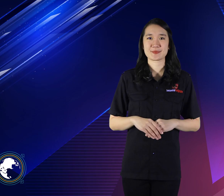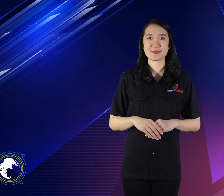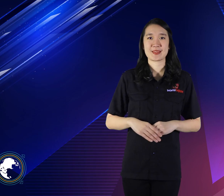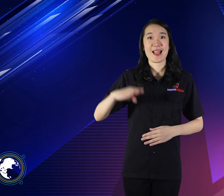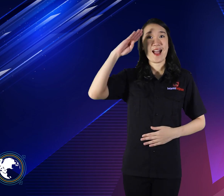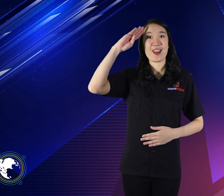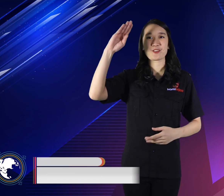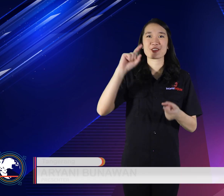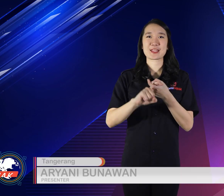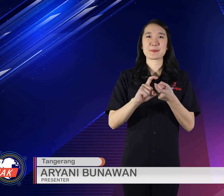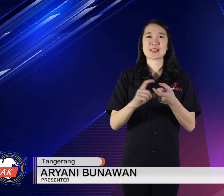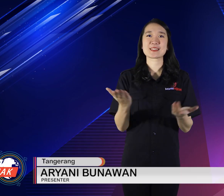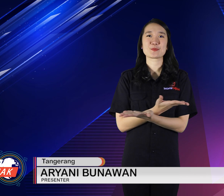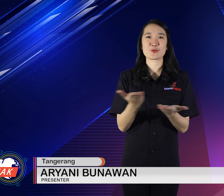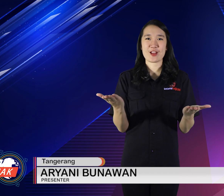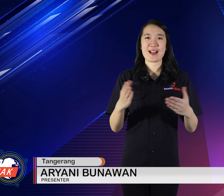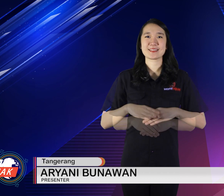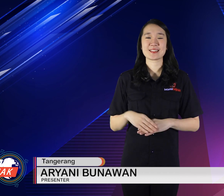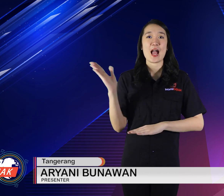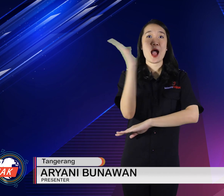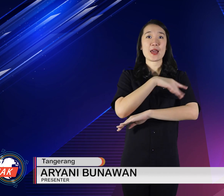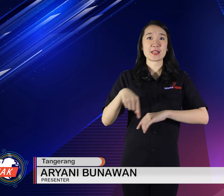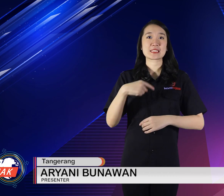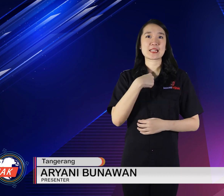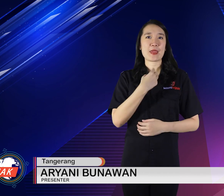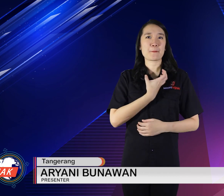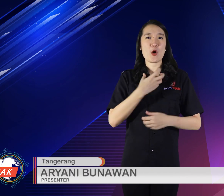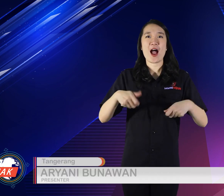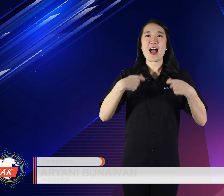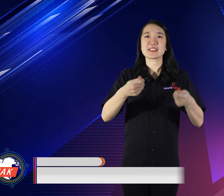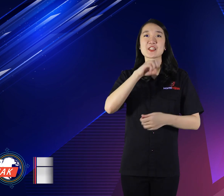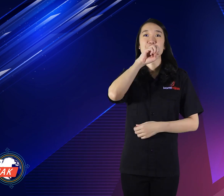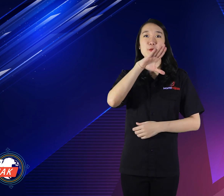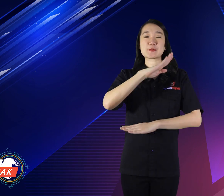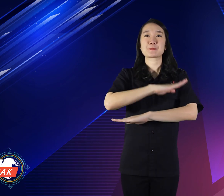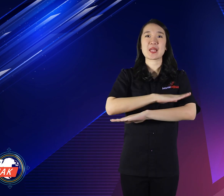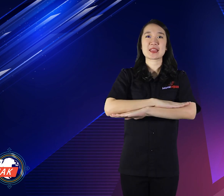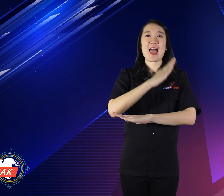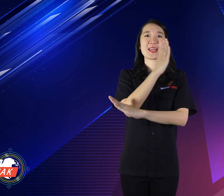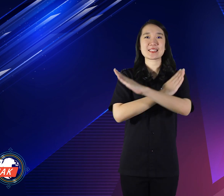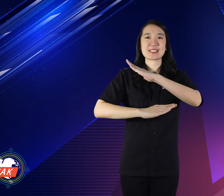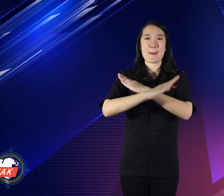Hello everyone. Today I want to share information about health.